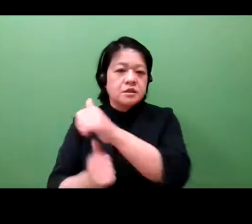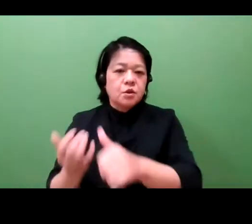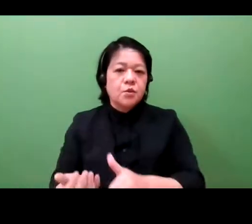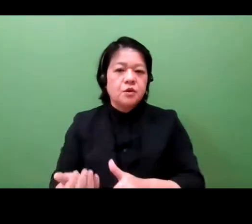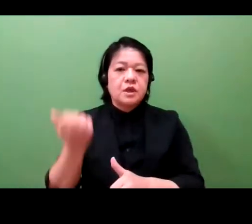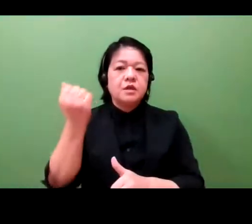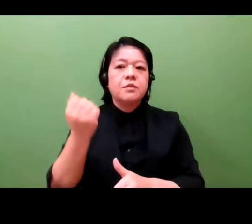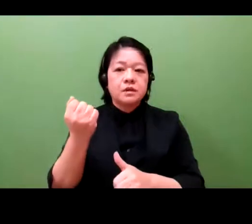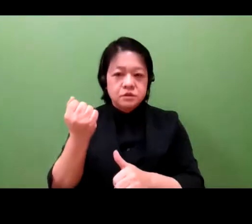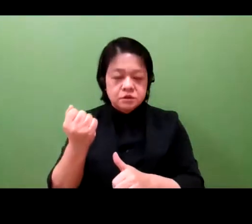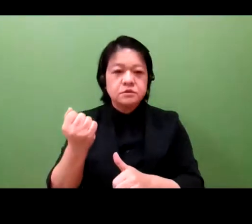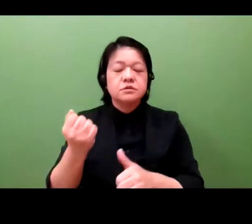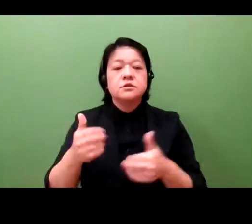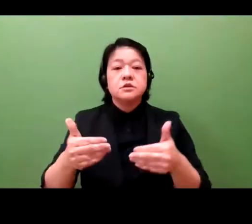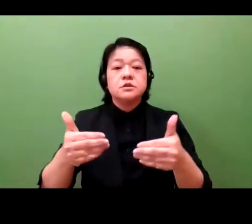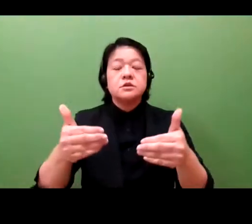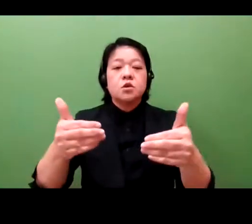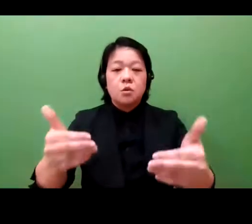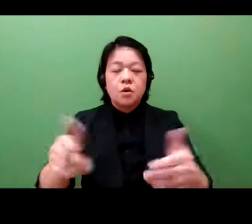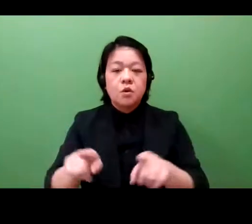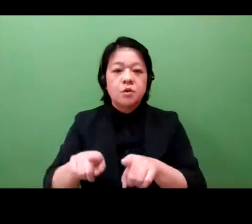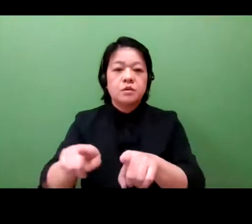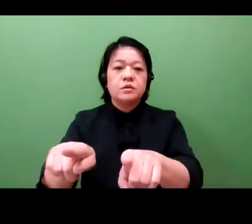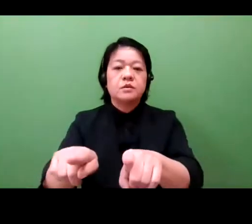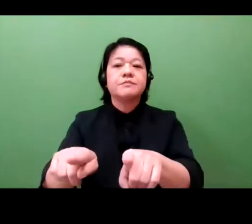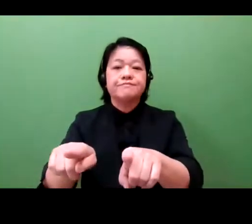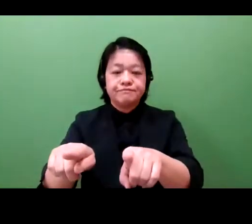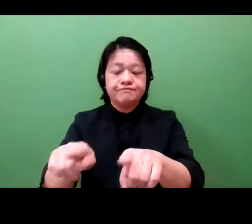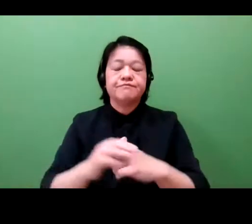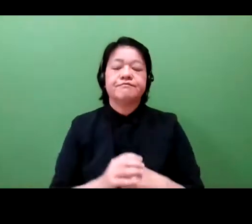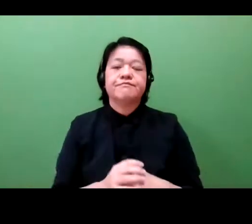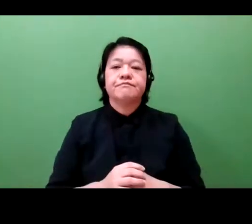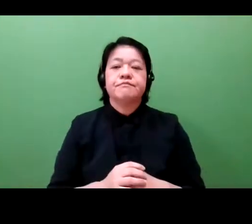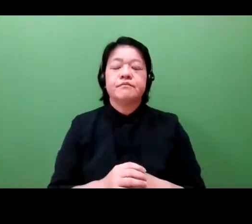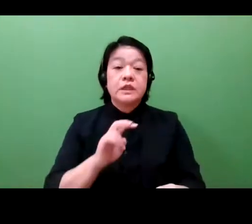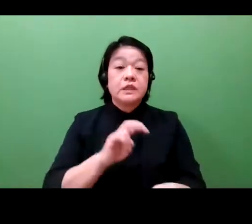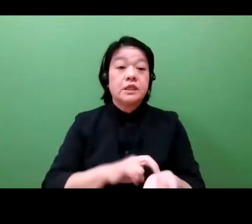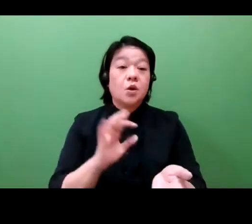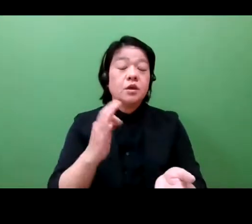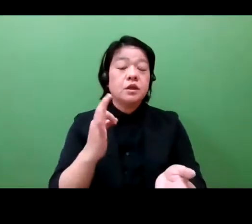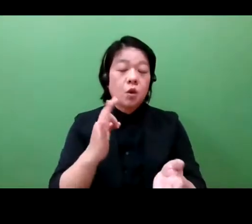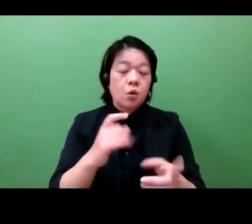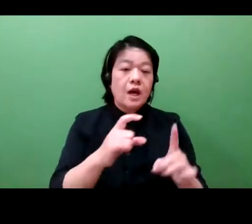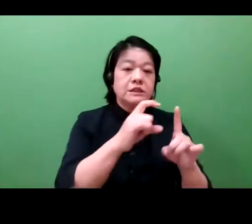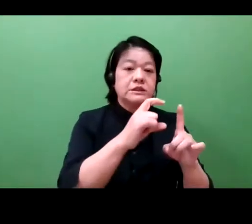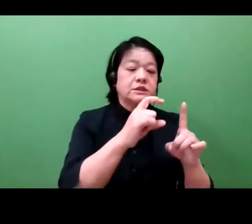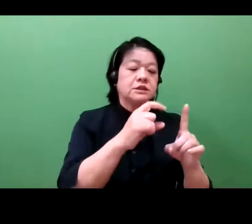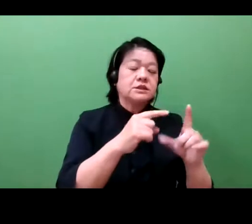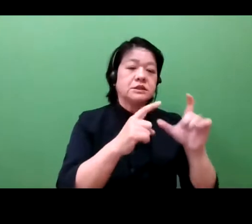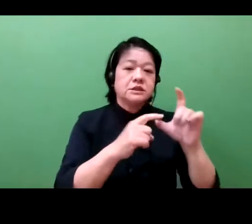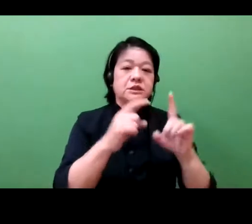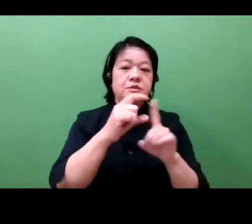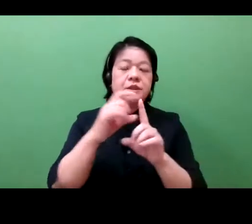Health care expenditure as of GDP comes in at 11% for Japan